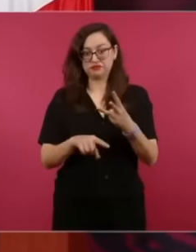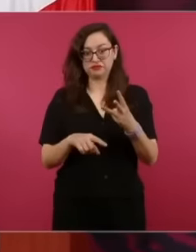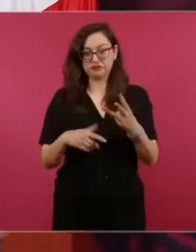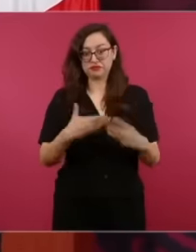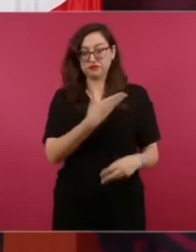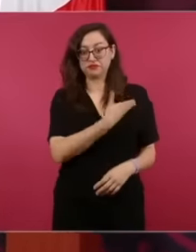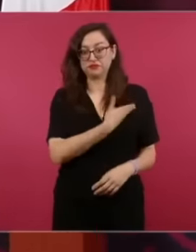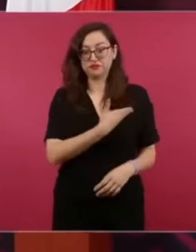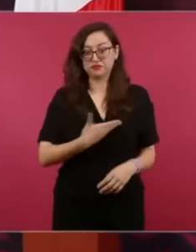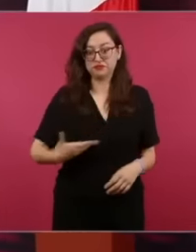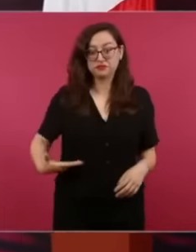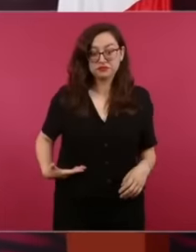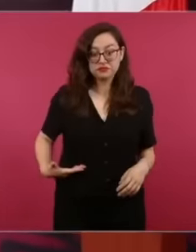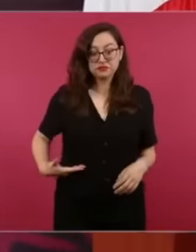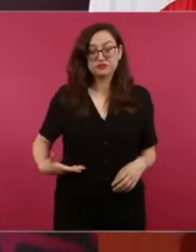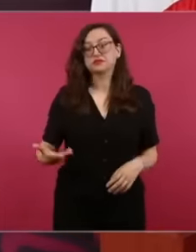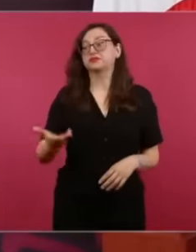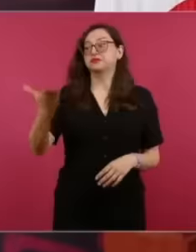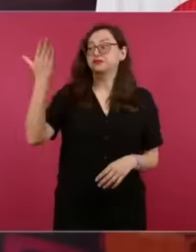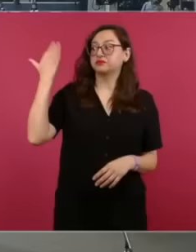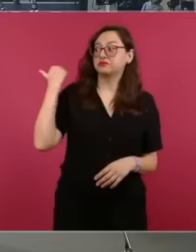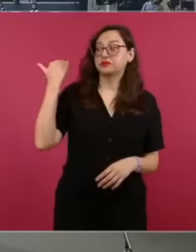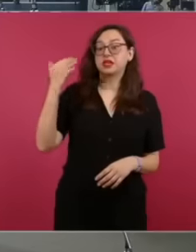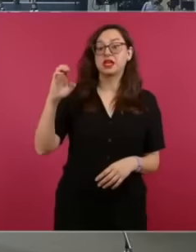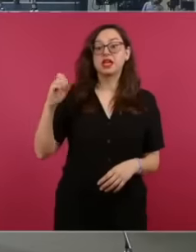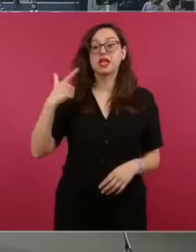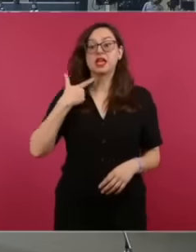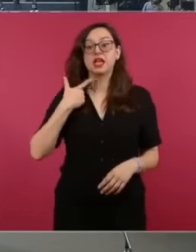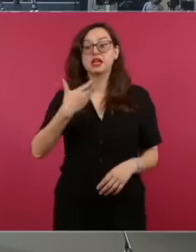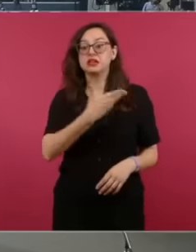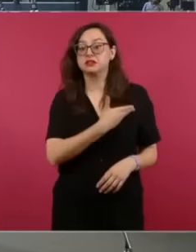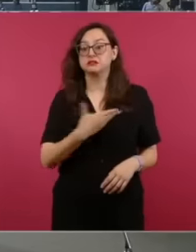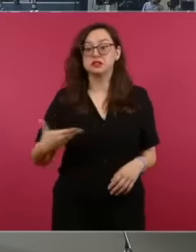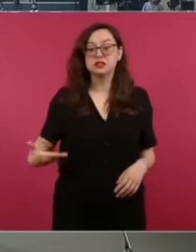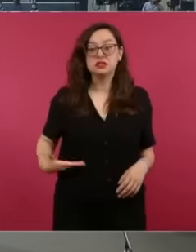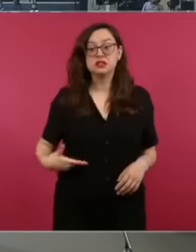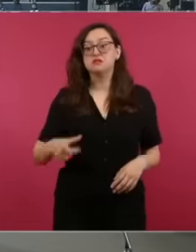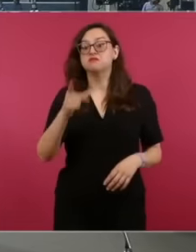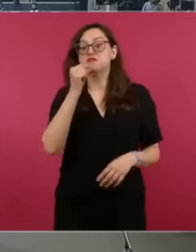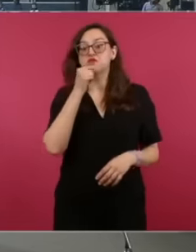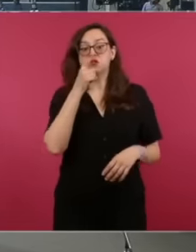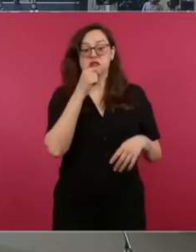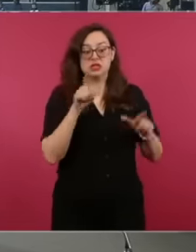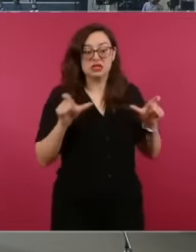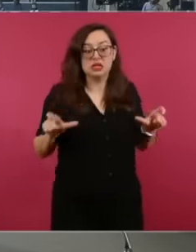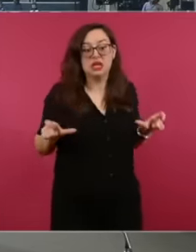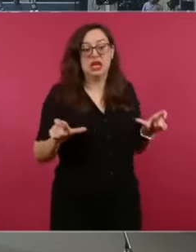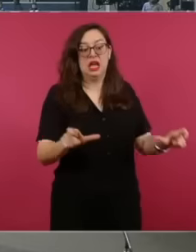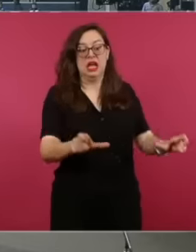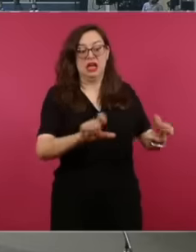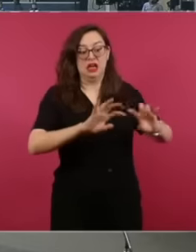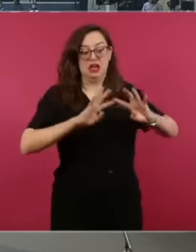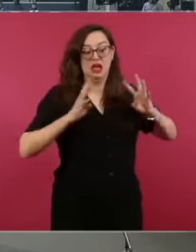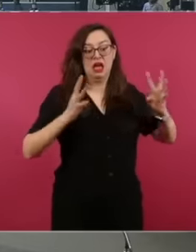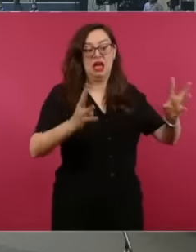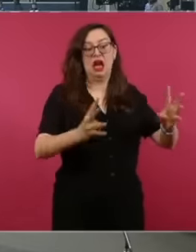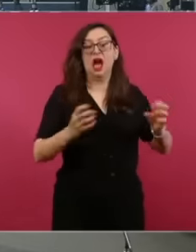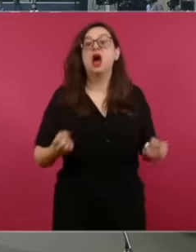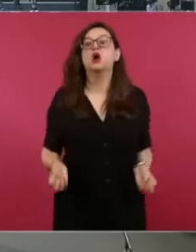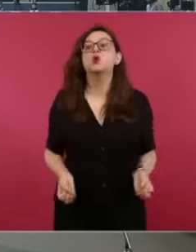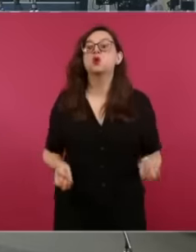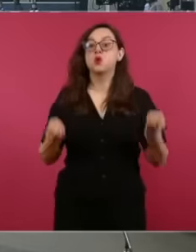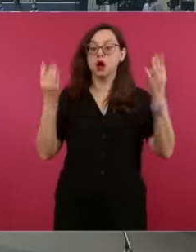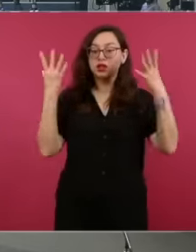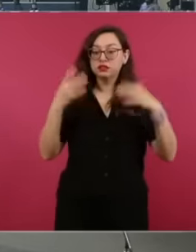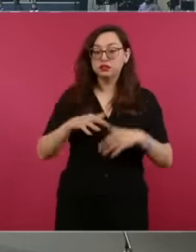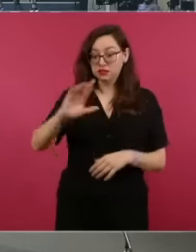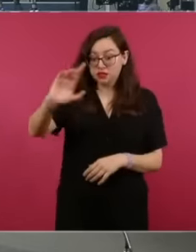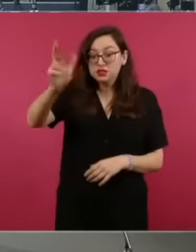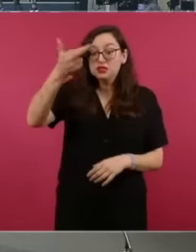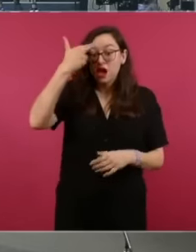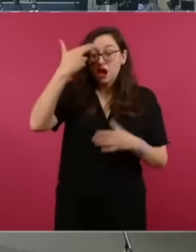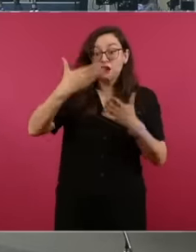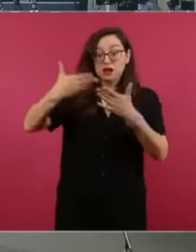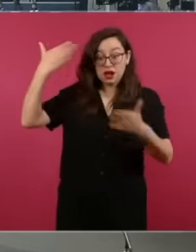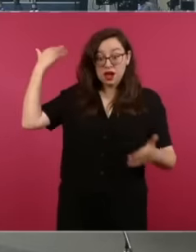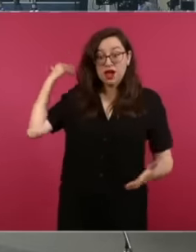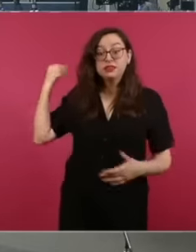talking, you there, I can't go there, you are there. You and I sit down and I don't have